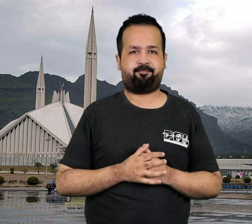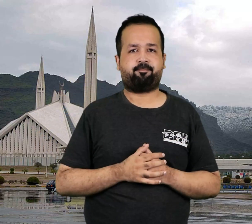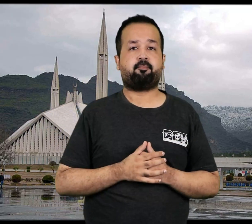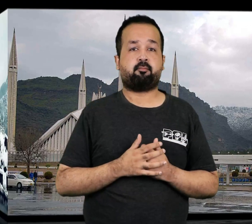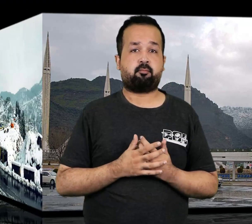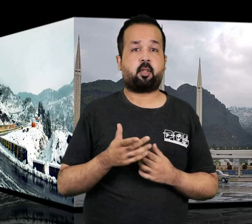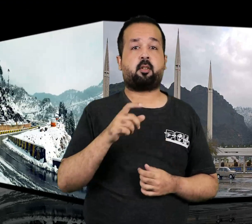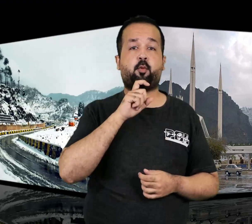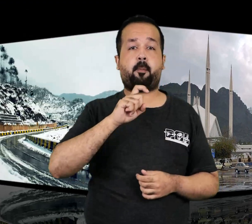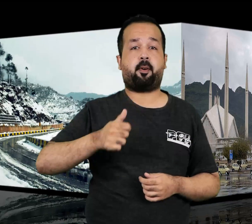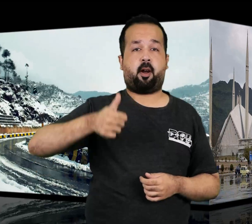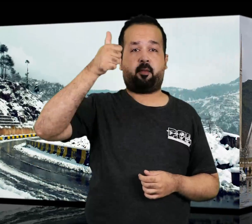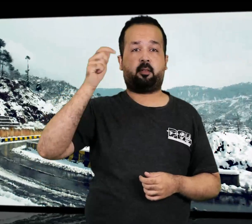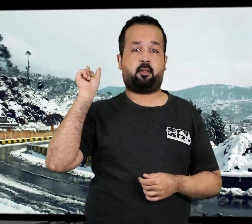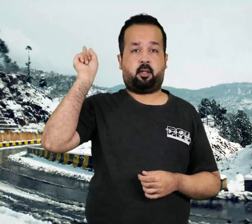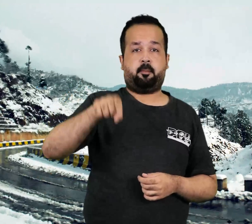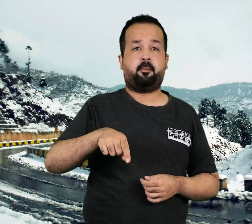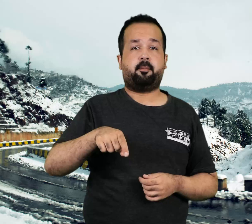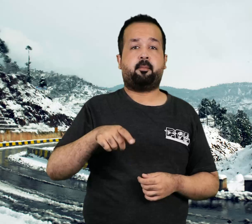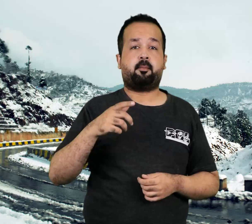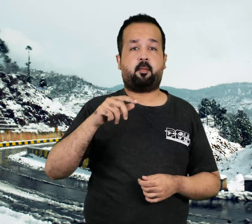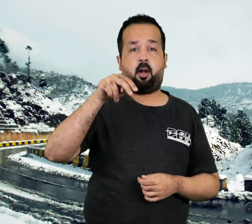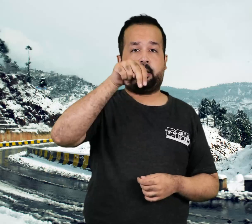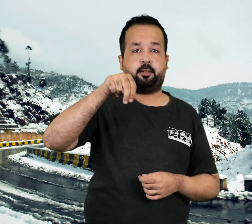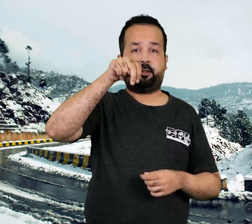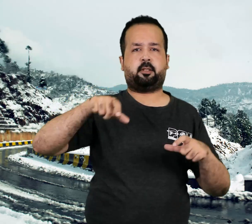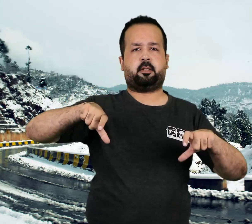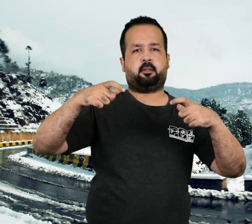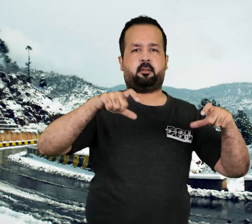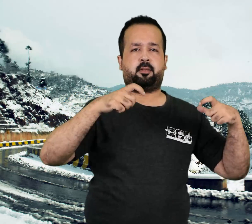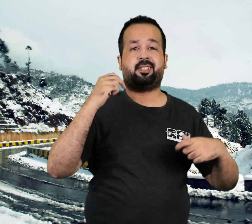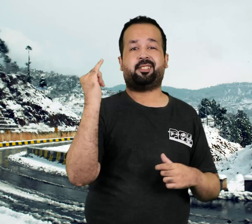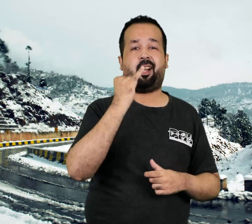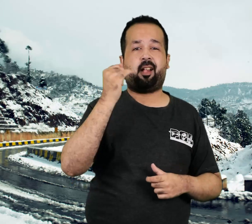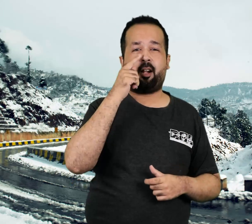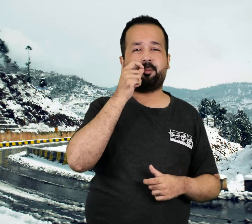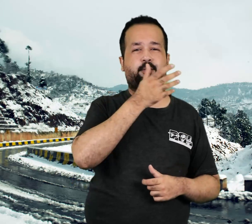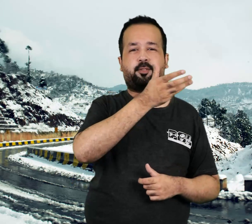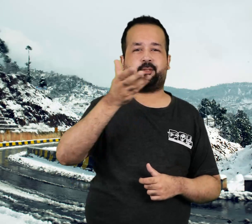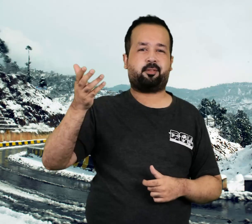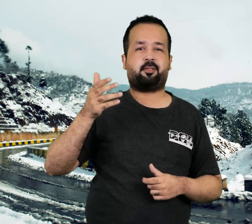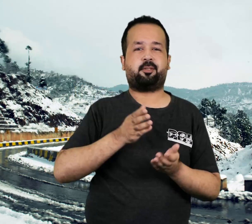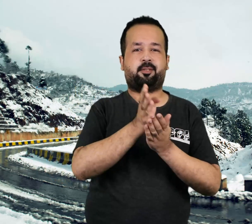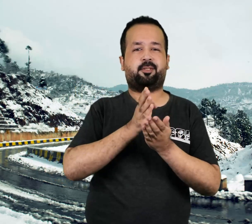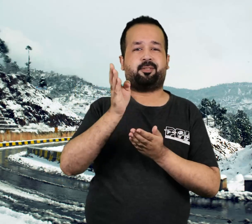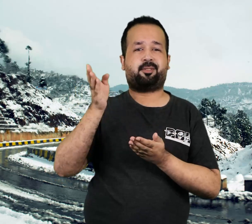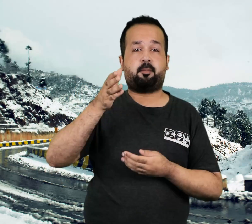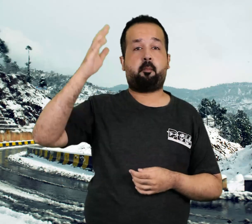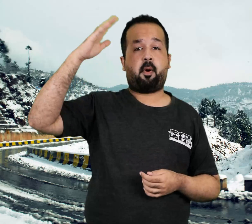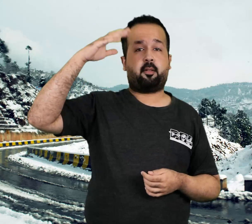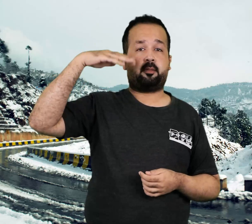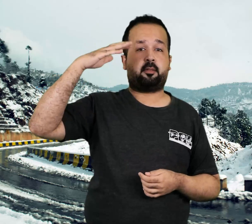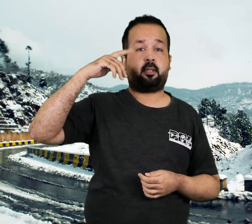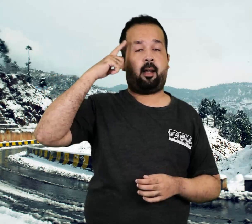Given this weather prediction, the authorities have advised tourists visiting the northern regions to exercise caution.